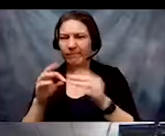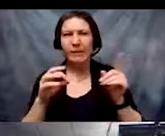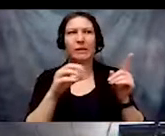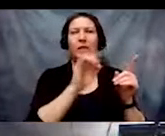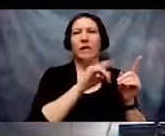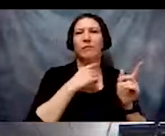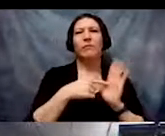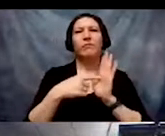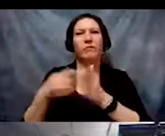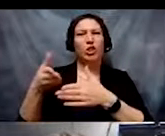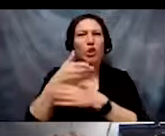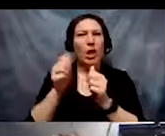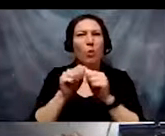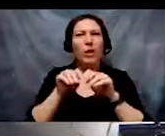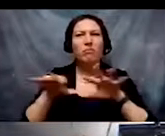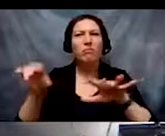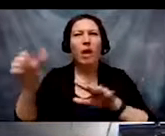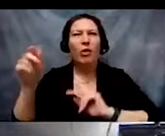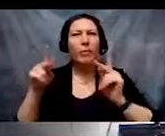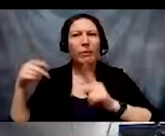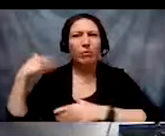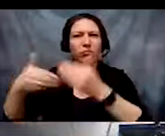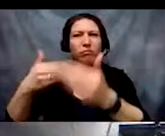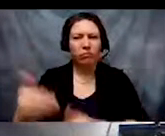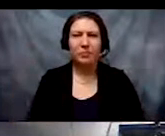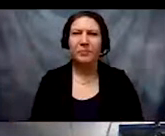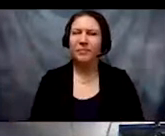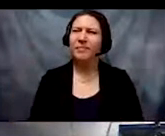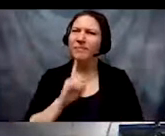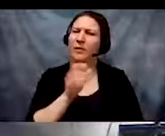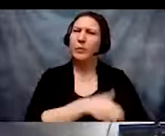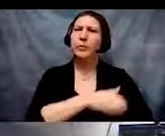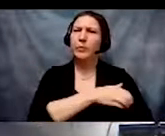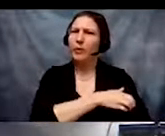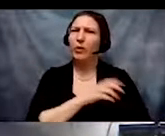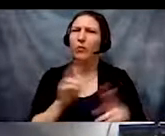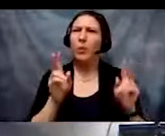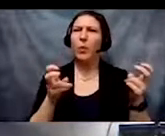others along your learning journey. I think it's very powerful to keep this in mind.